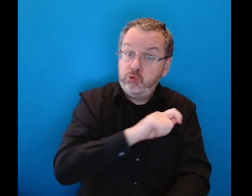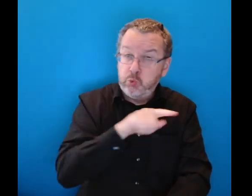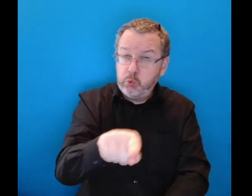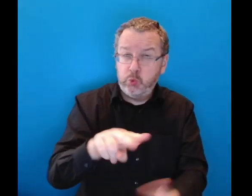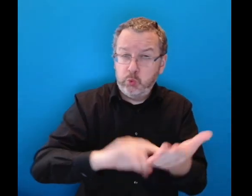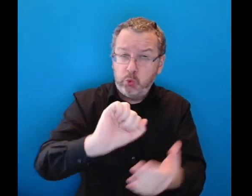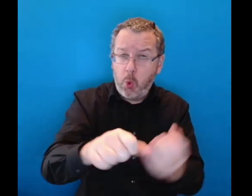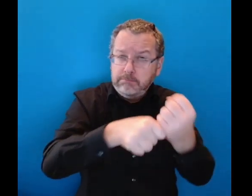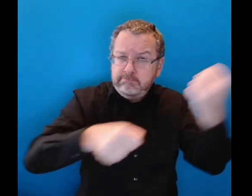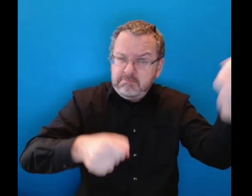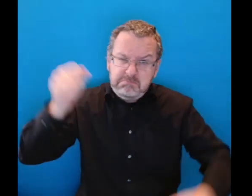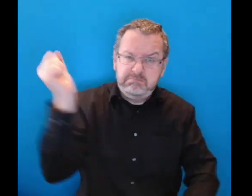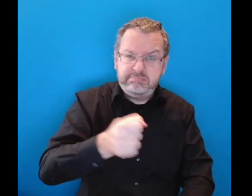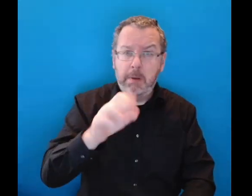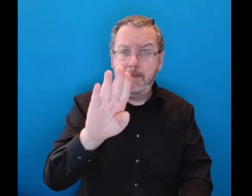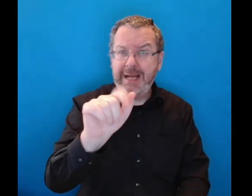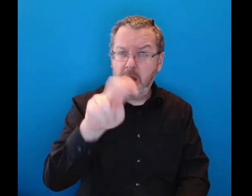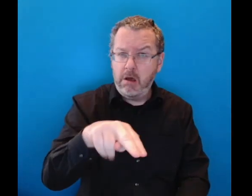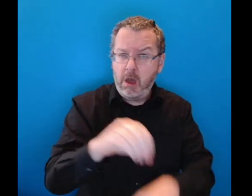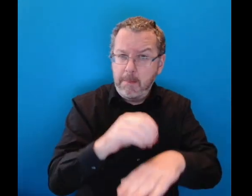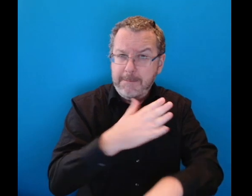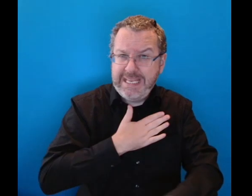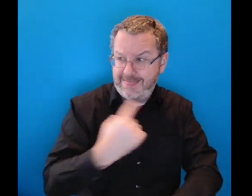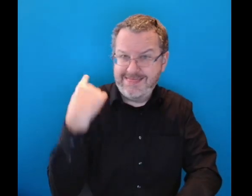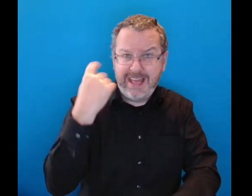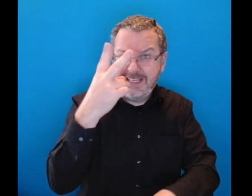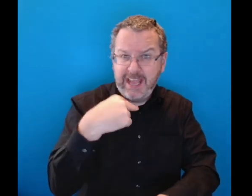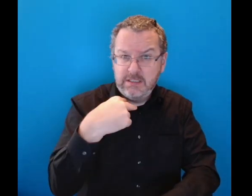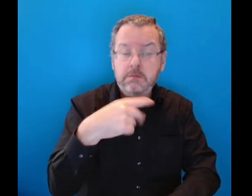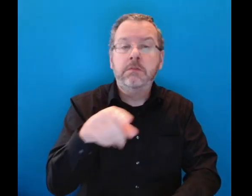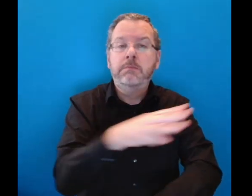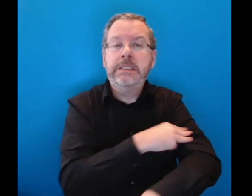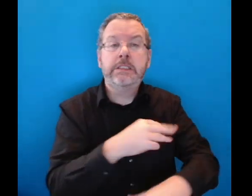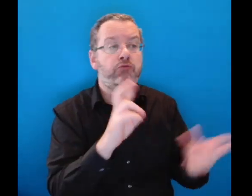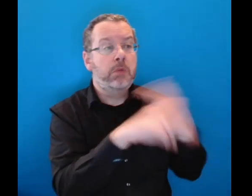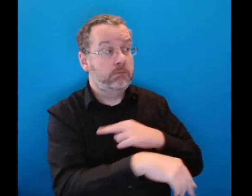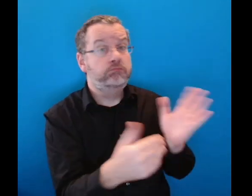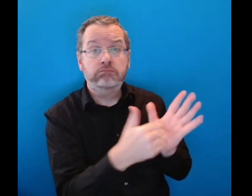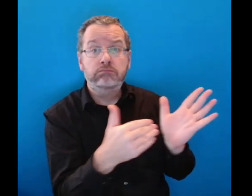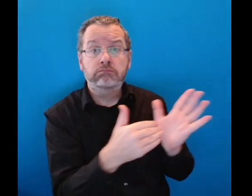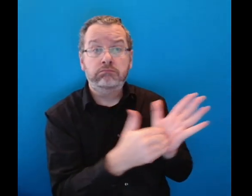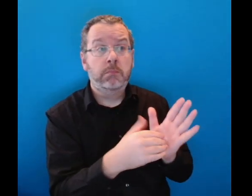asking if it was true that he used his baton on him that night. Creedon replied that he had.